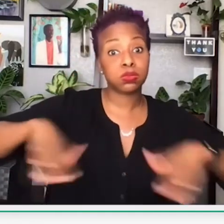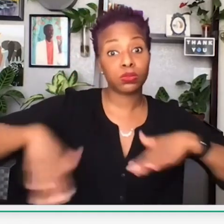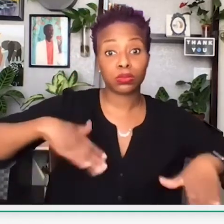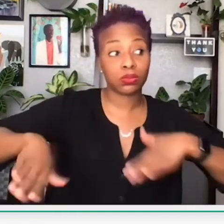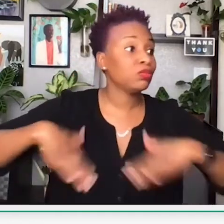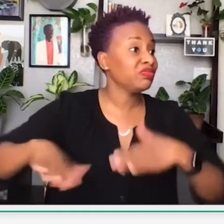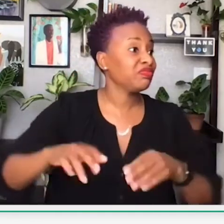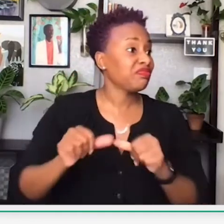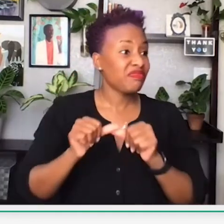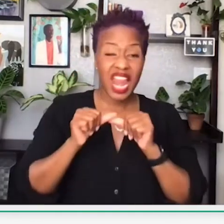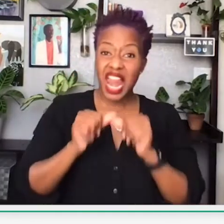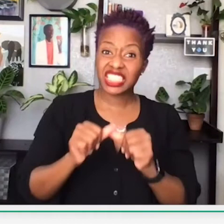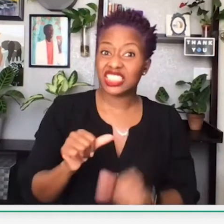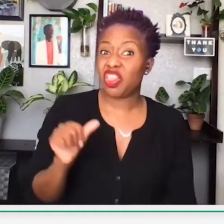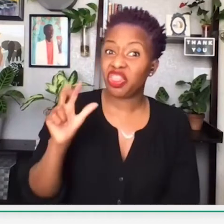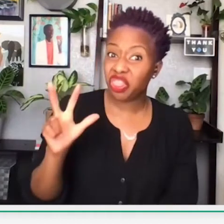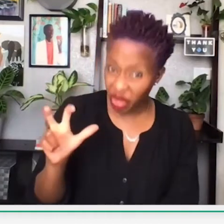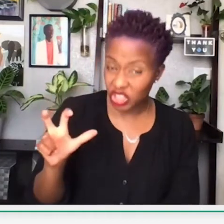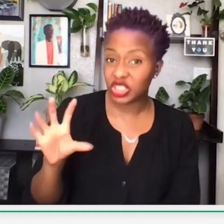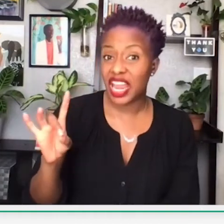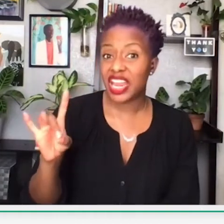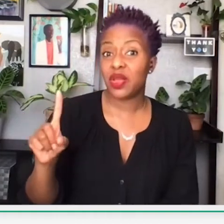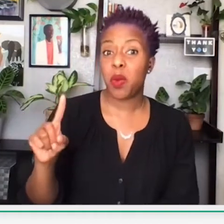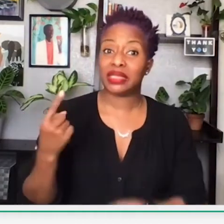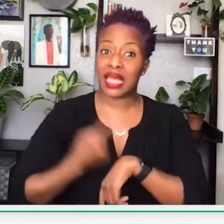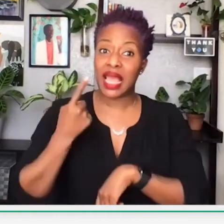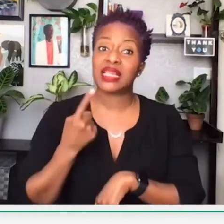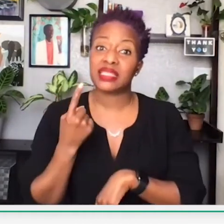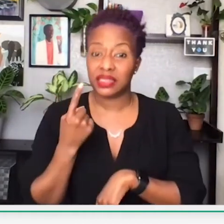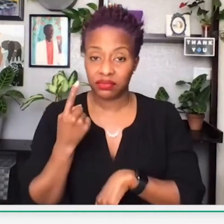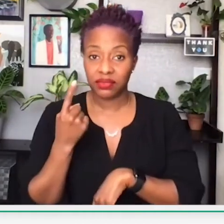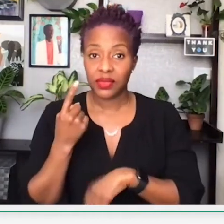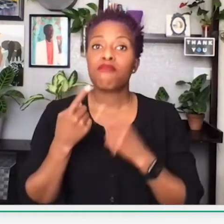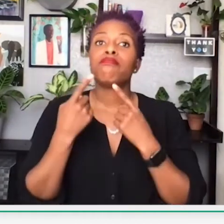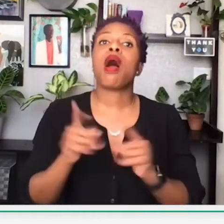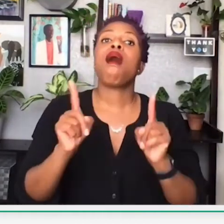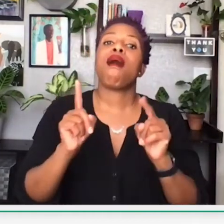They would either go on foot or they would carpool.